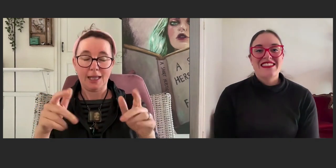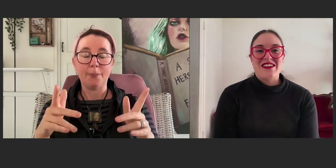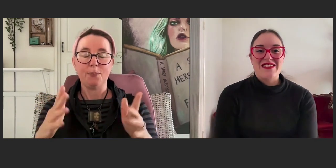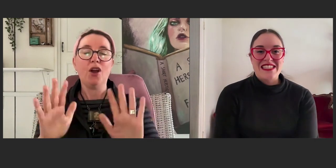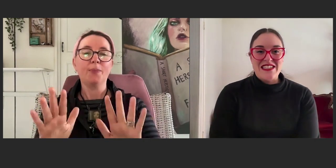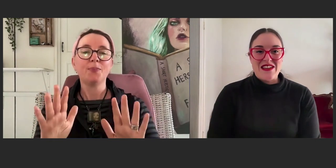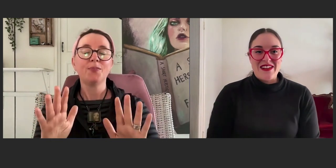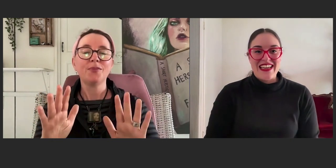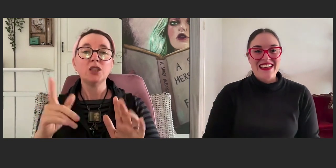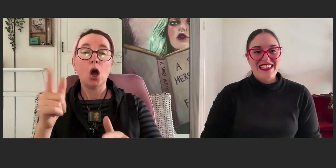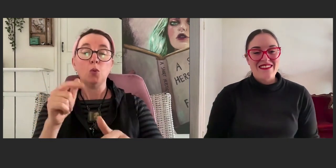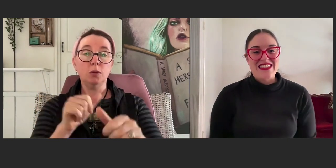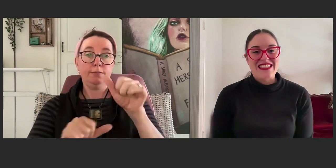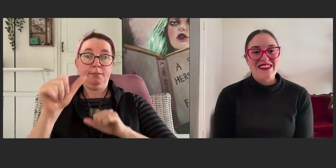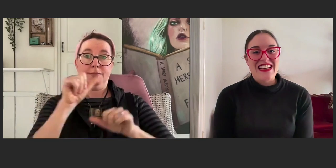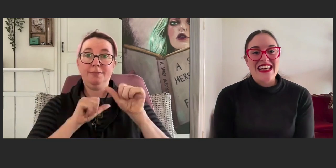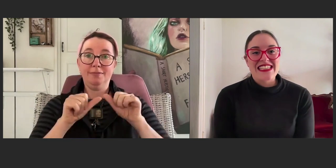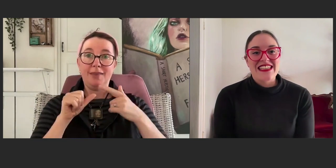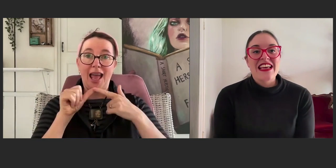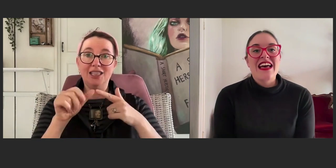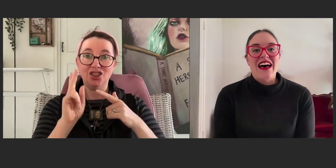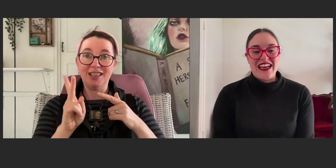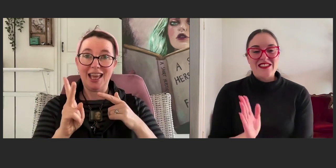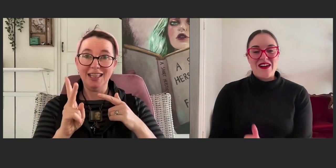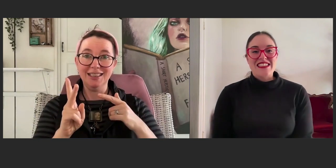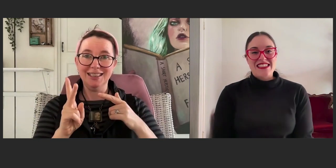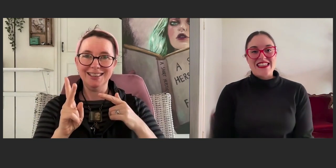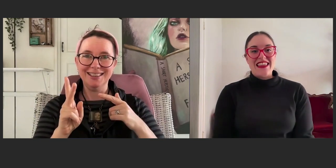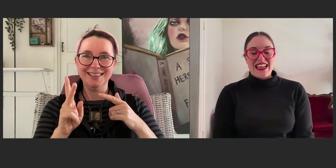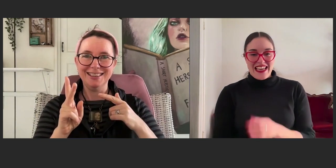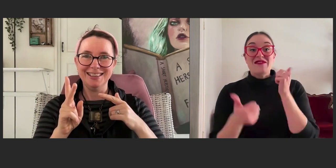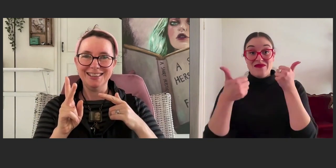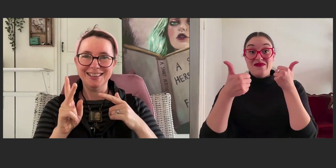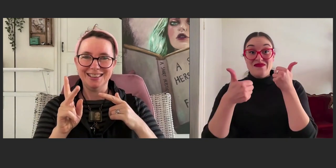Sorry, that was an interpreting, miscommunication. Okay, so I'll just start that again.